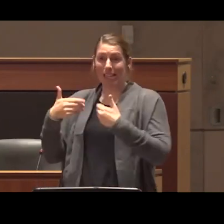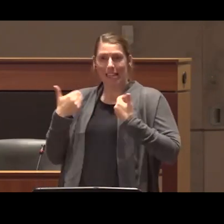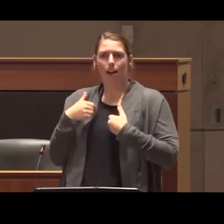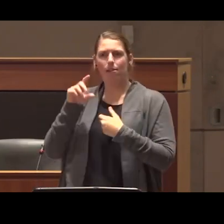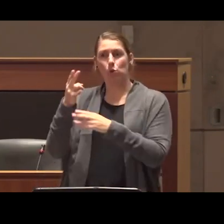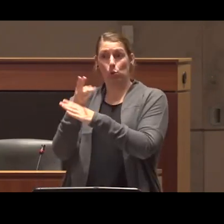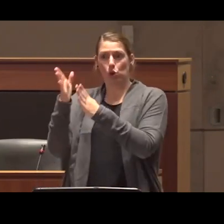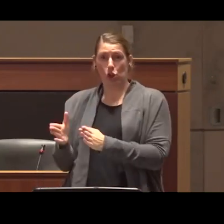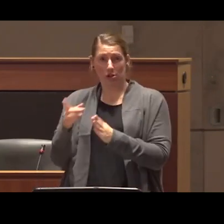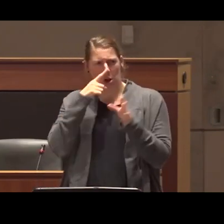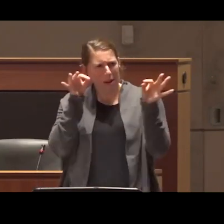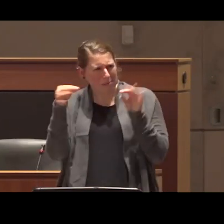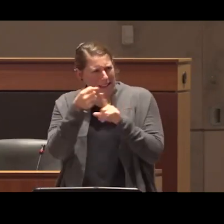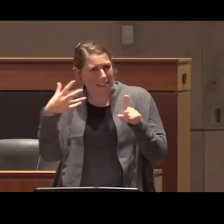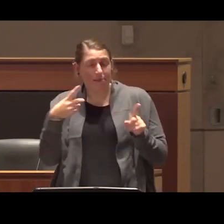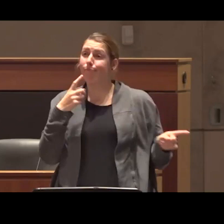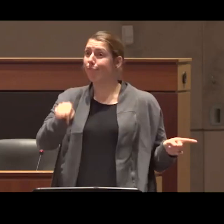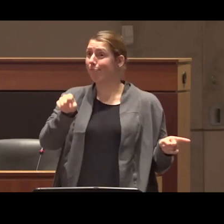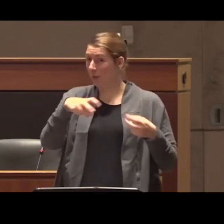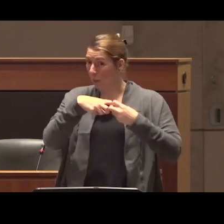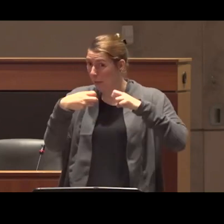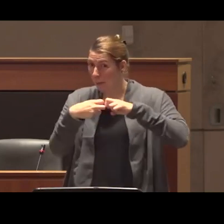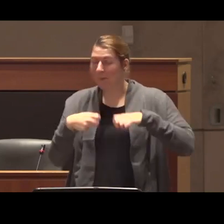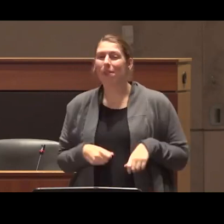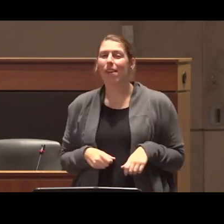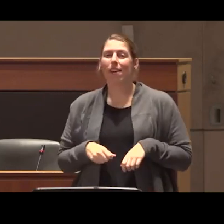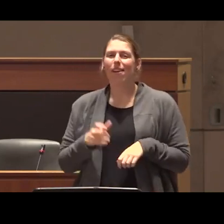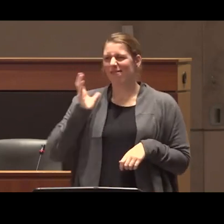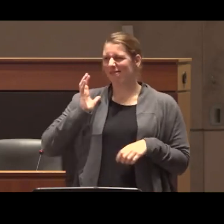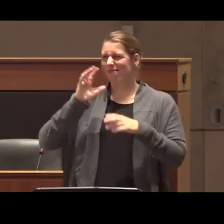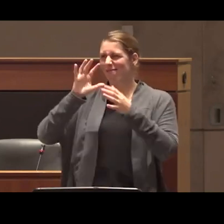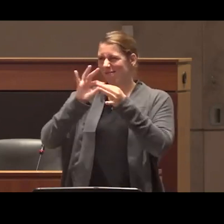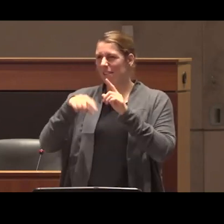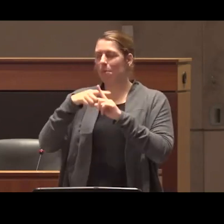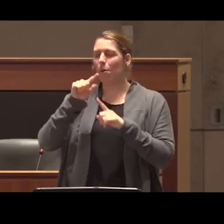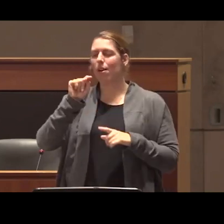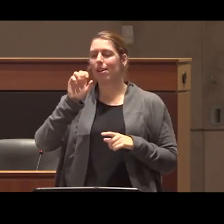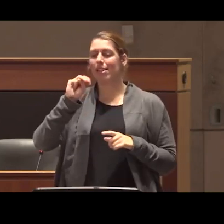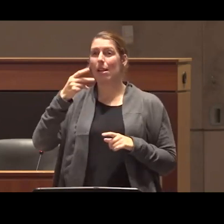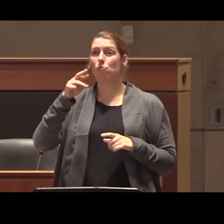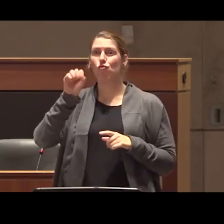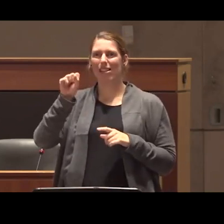can yeah I I started with some of the temperance stuff in part to just highlight how similar